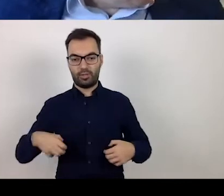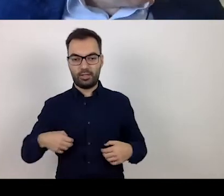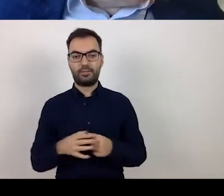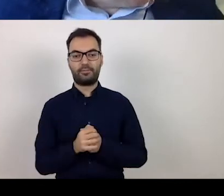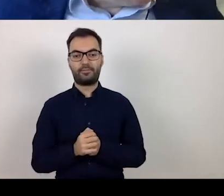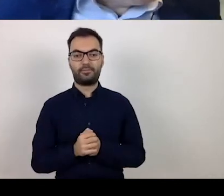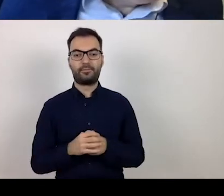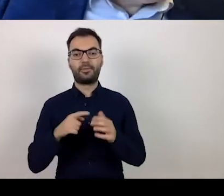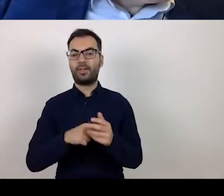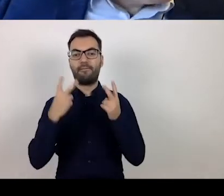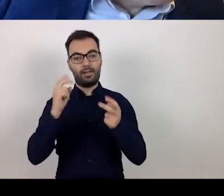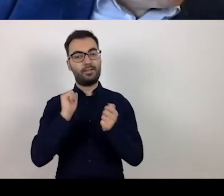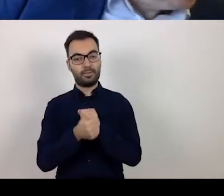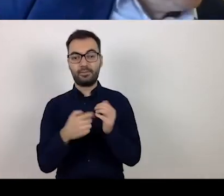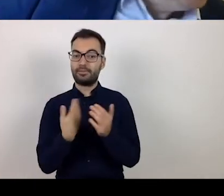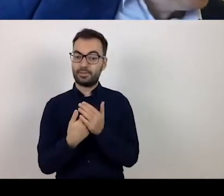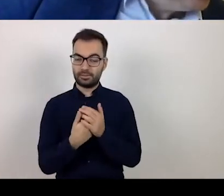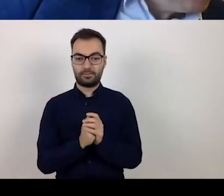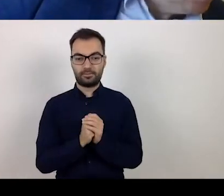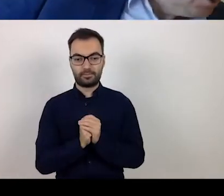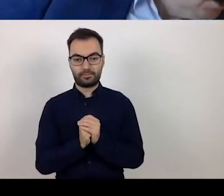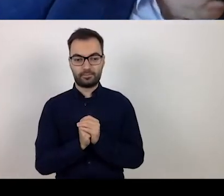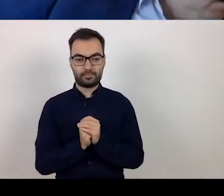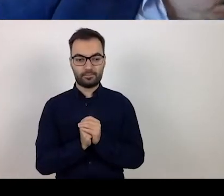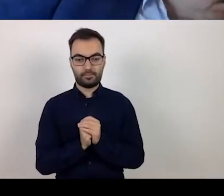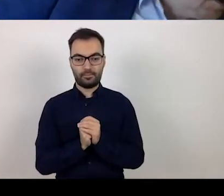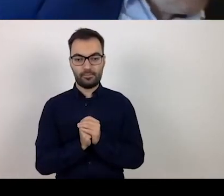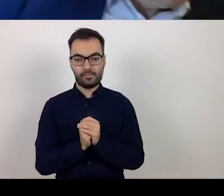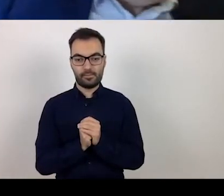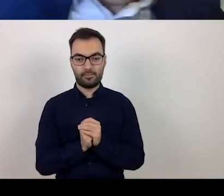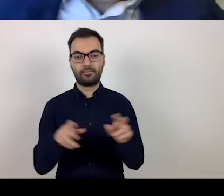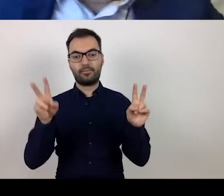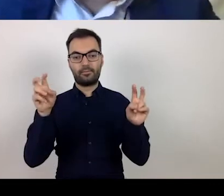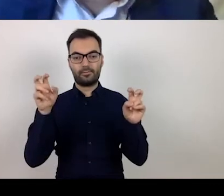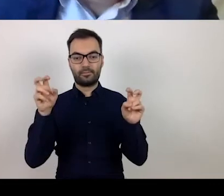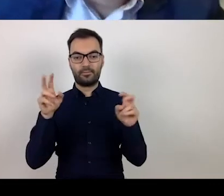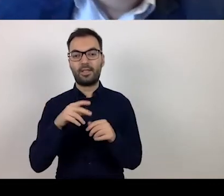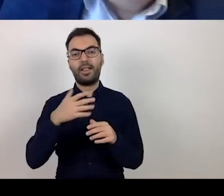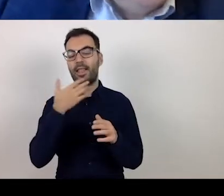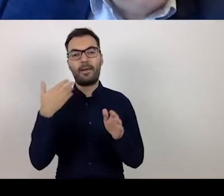This is important because of the non-exclusion of entities,